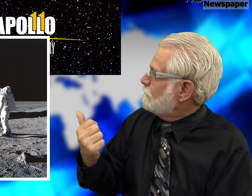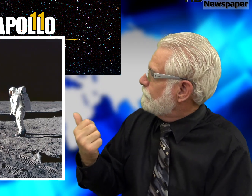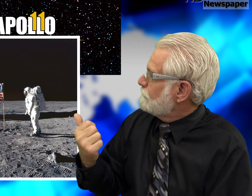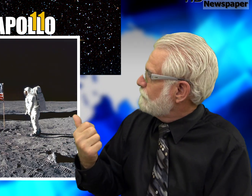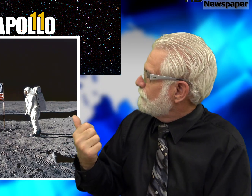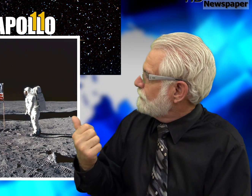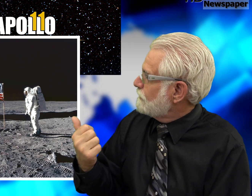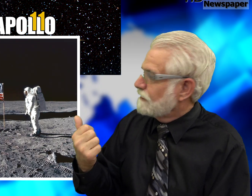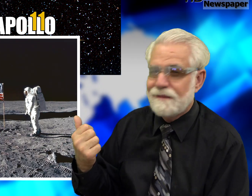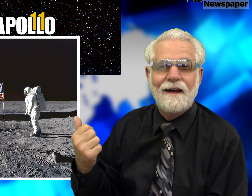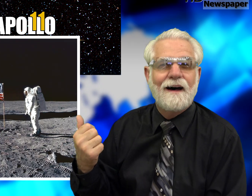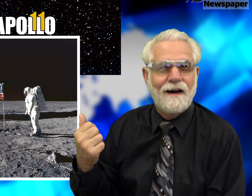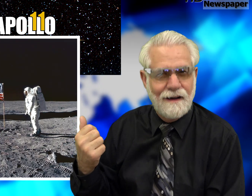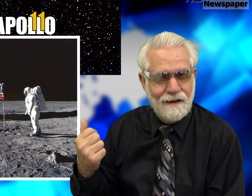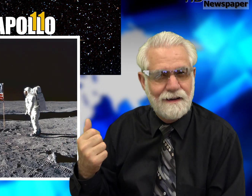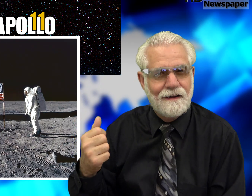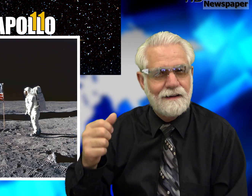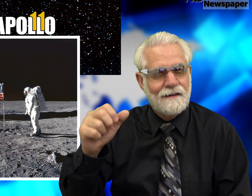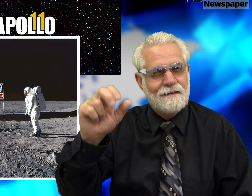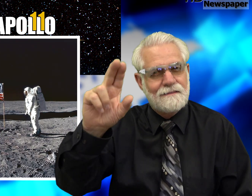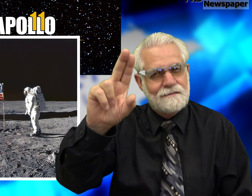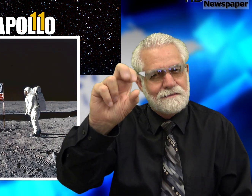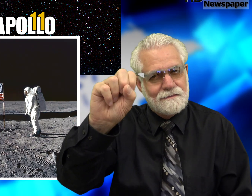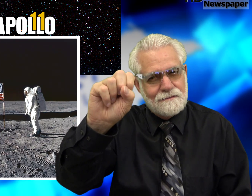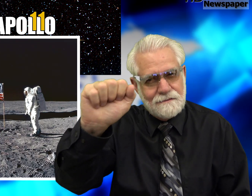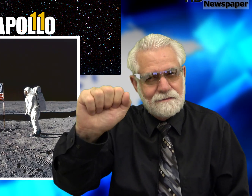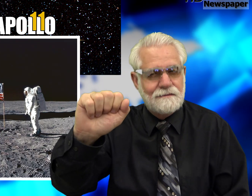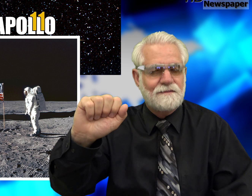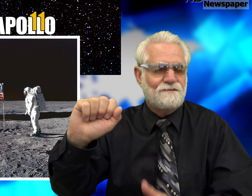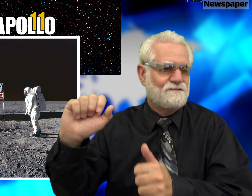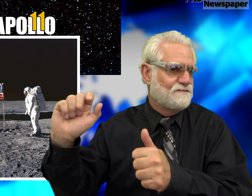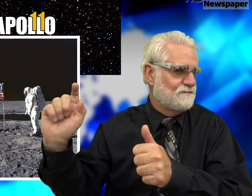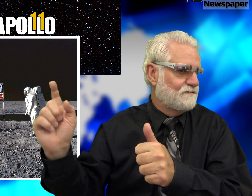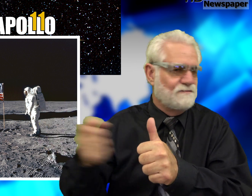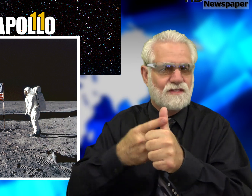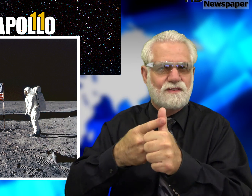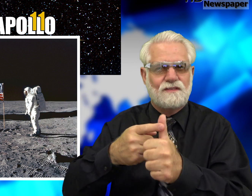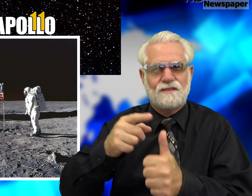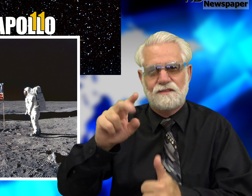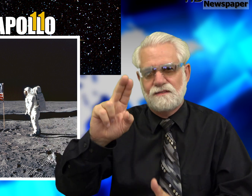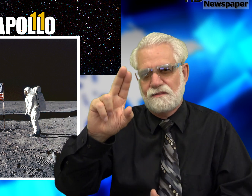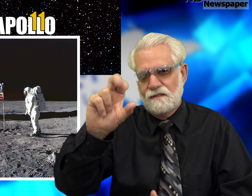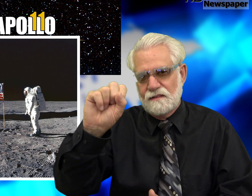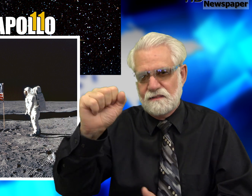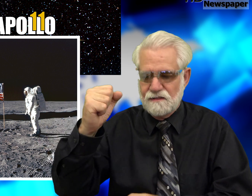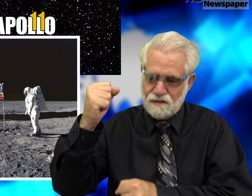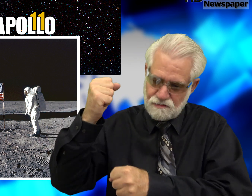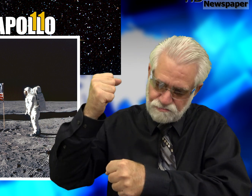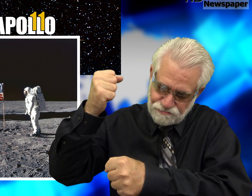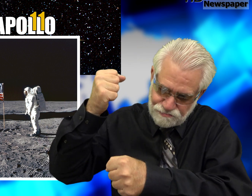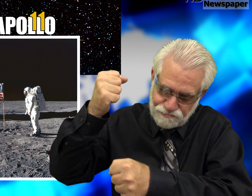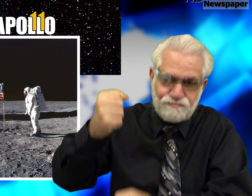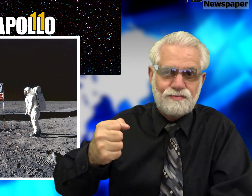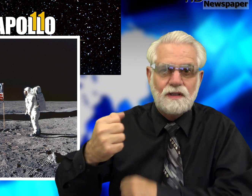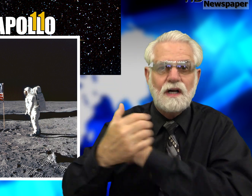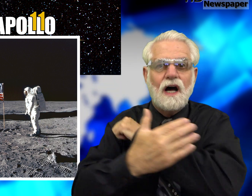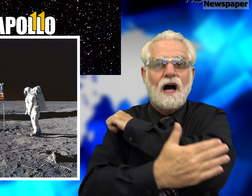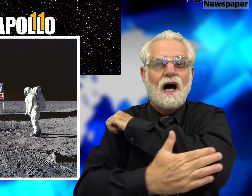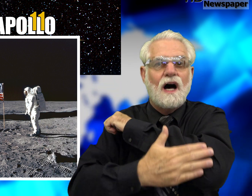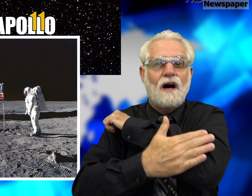Here is a picture of the U.S.A Flag that they planted on the moon. The U.S.A. was the first country to make it to the moon.